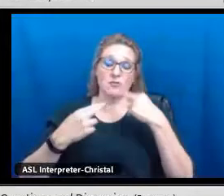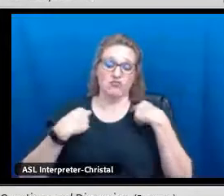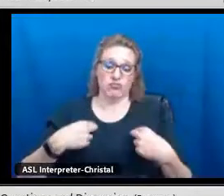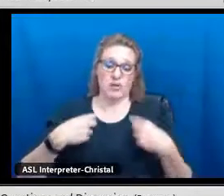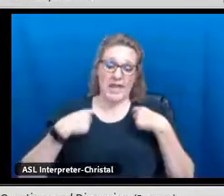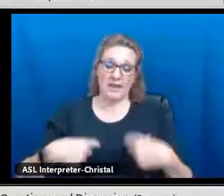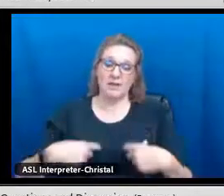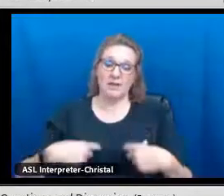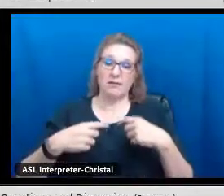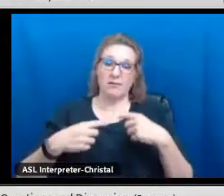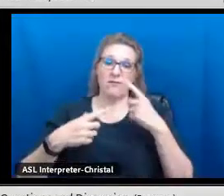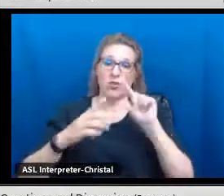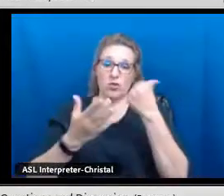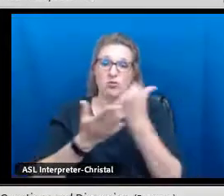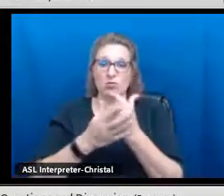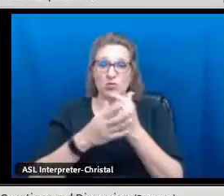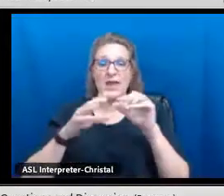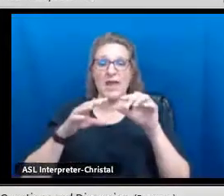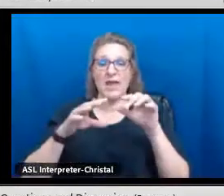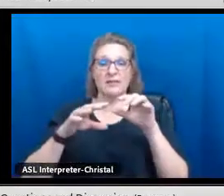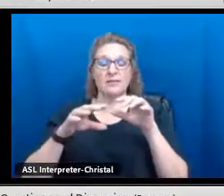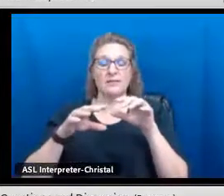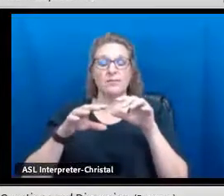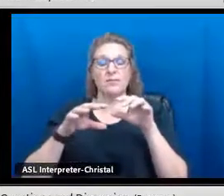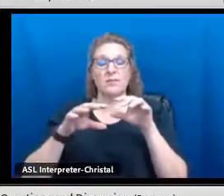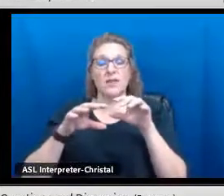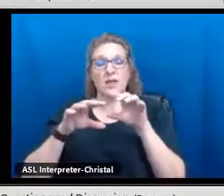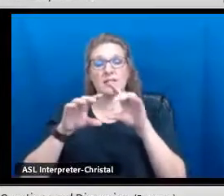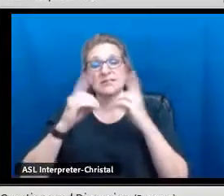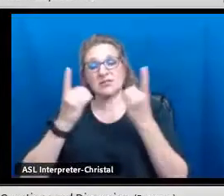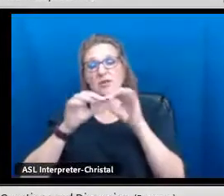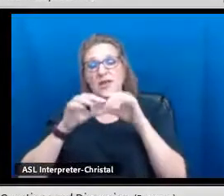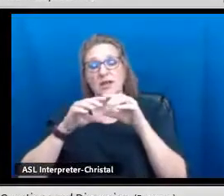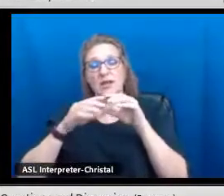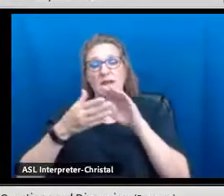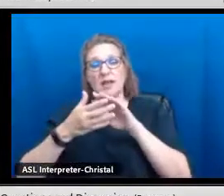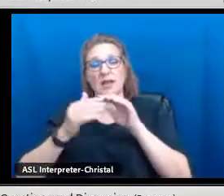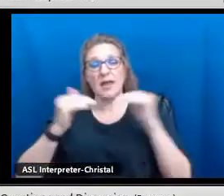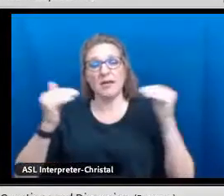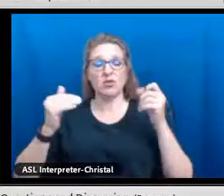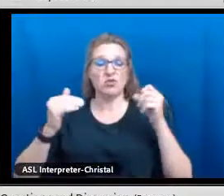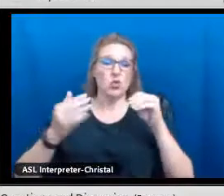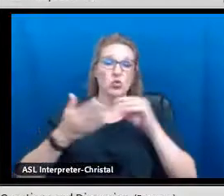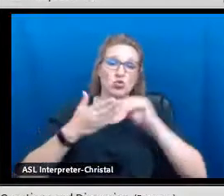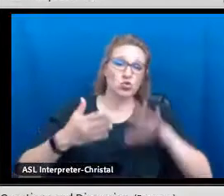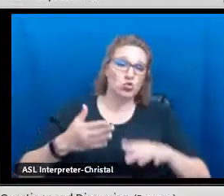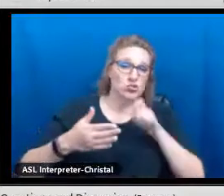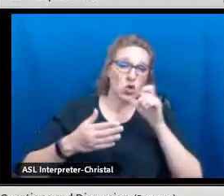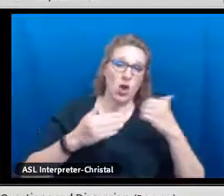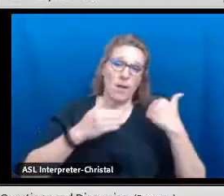On the same token I would have to say that providing the regalia for graduates at the